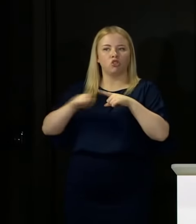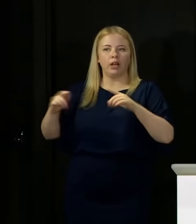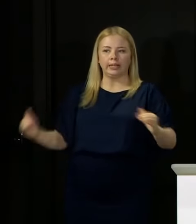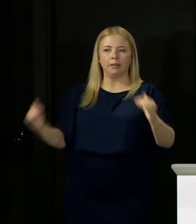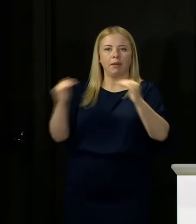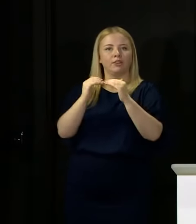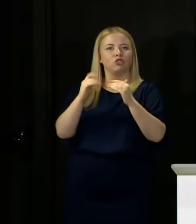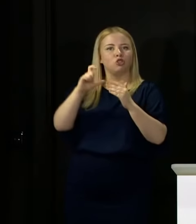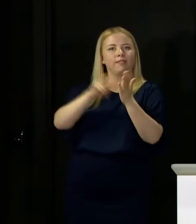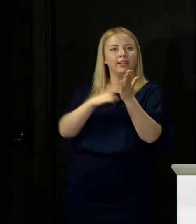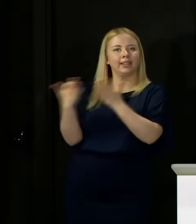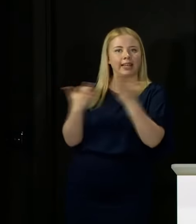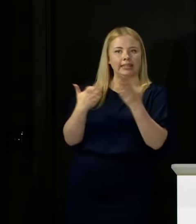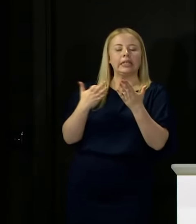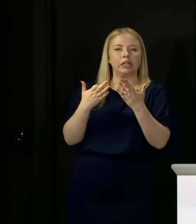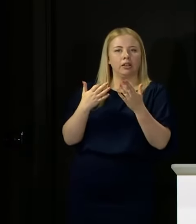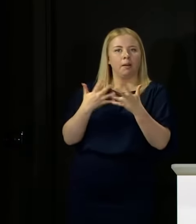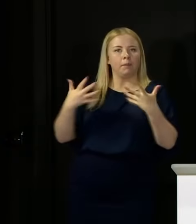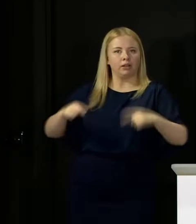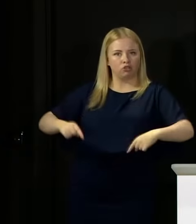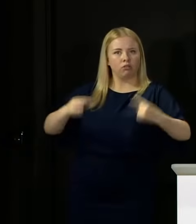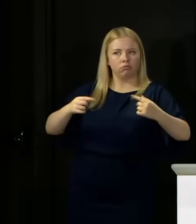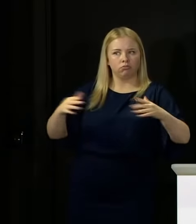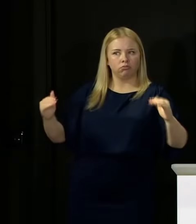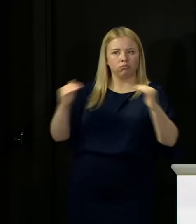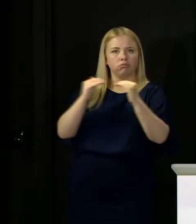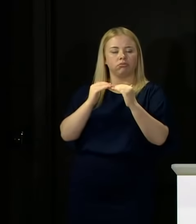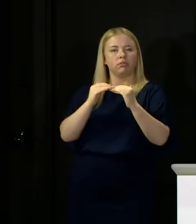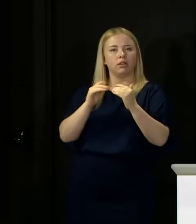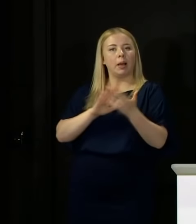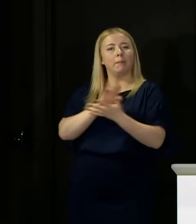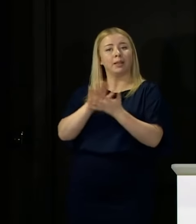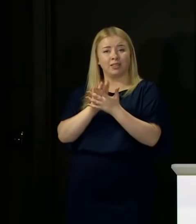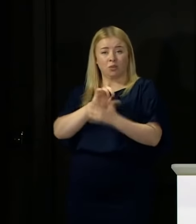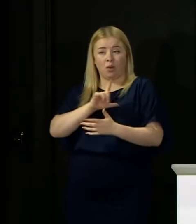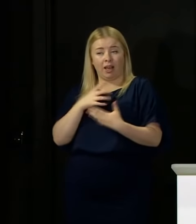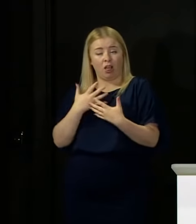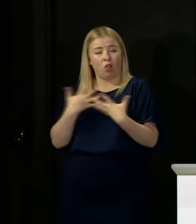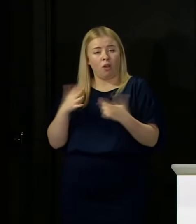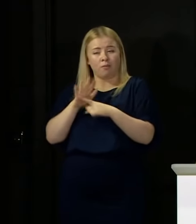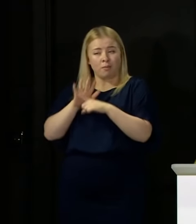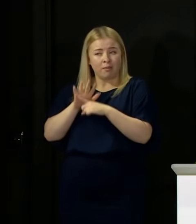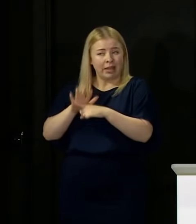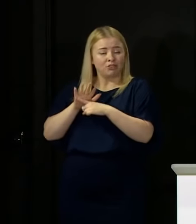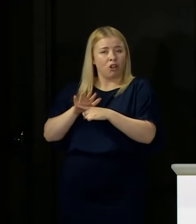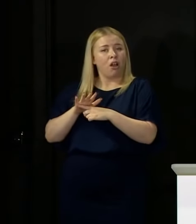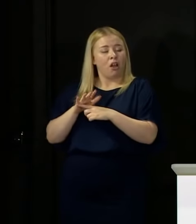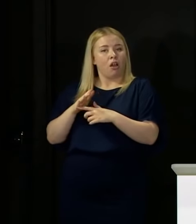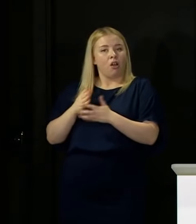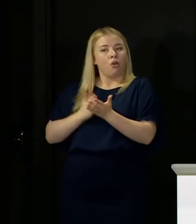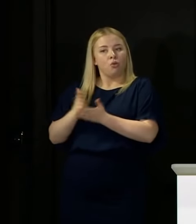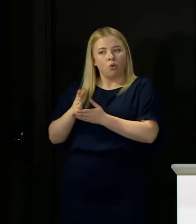So it will be under pressure in outbreaks, and we will require as we go along to make